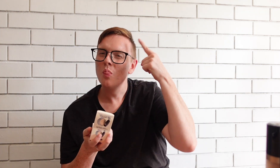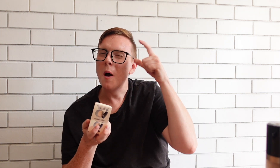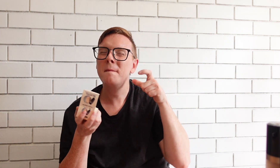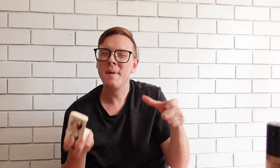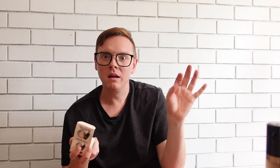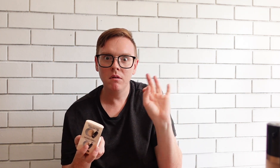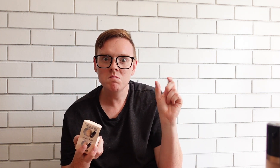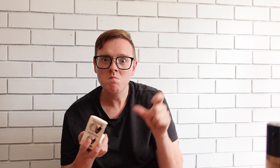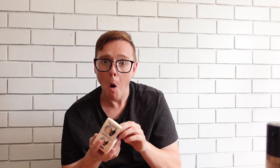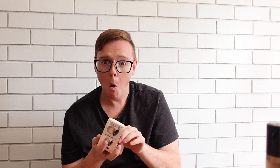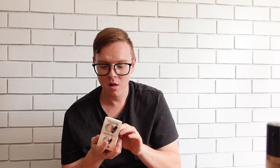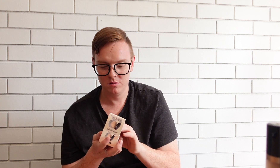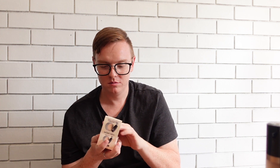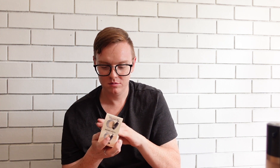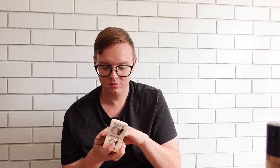I thought it was a big one but it's small!